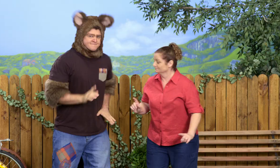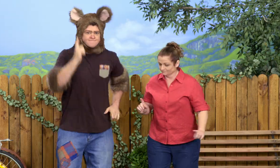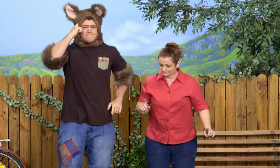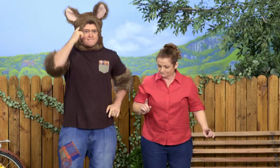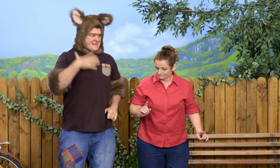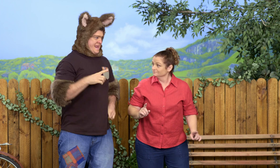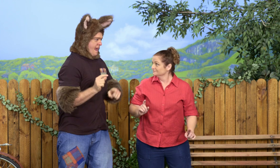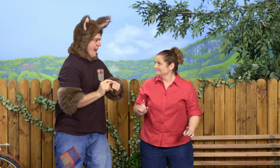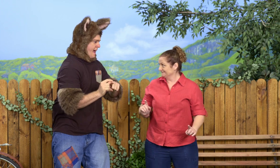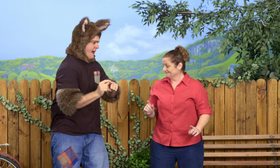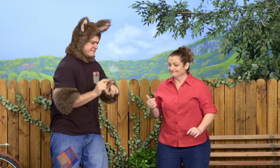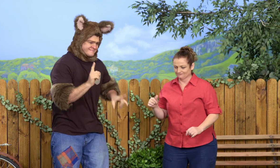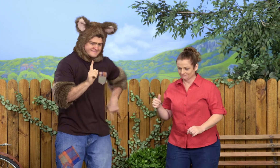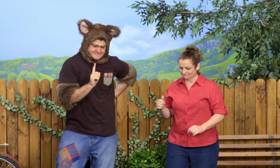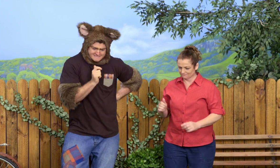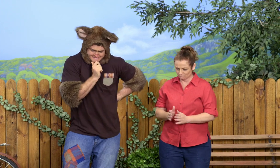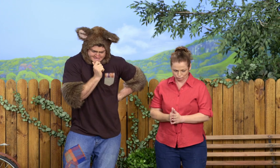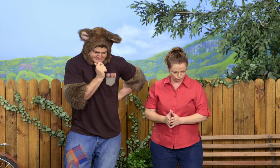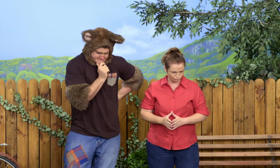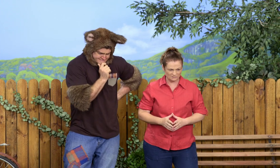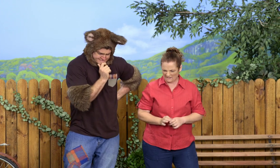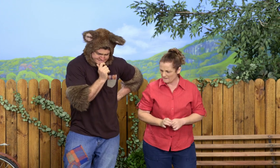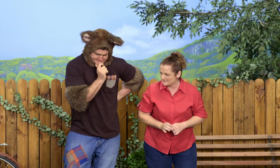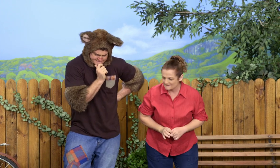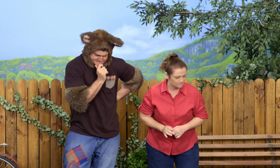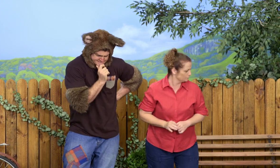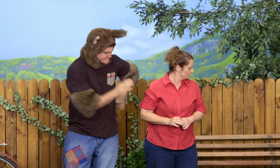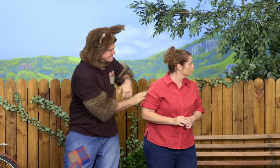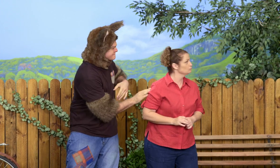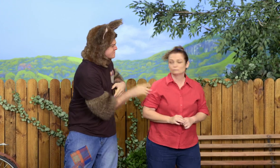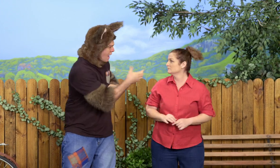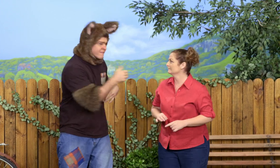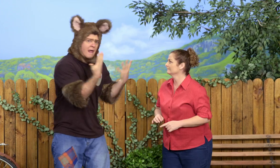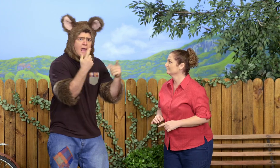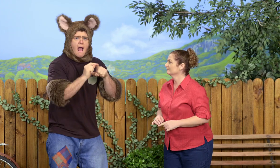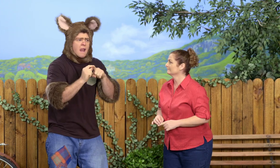Right. We need colourful things. Hmm. Hm...oh, Sally,